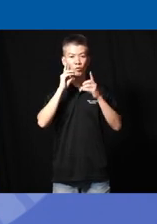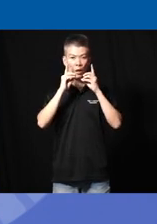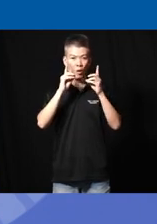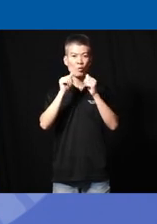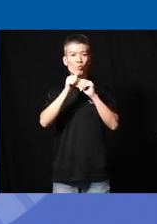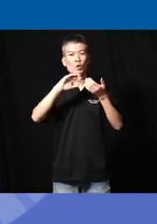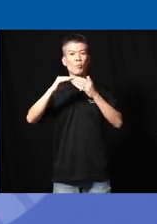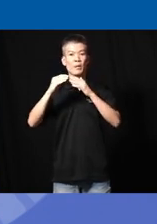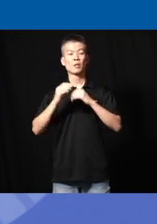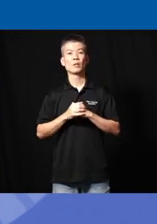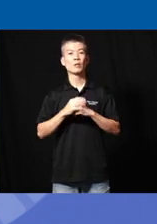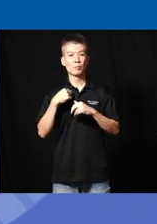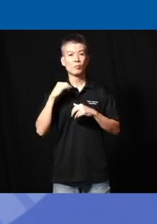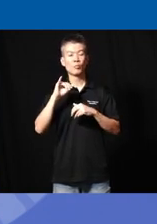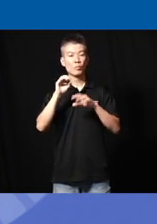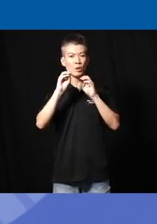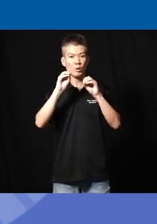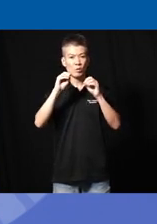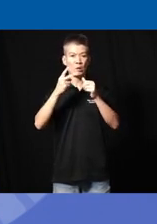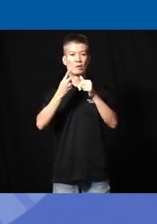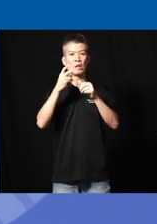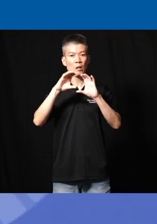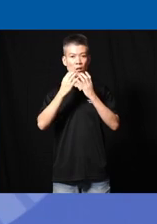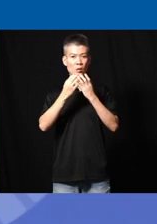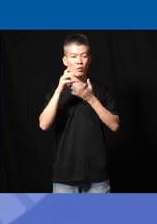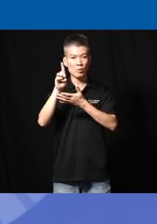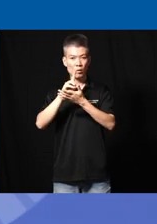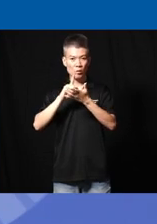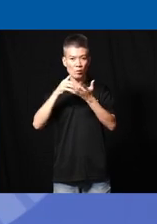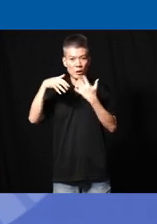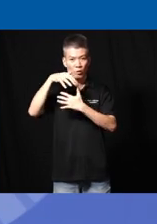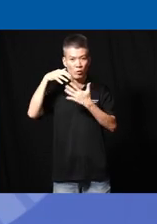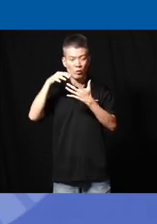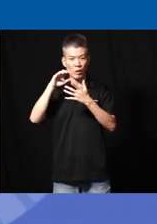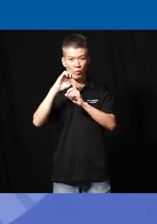the community I also teach a second class called designing interactive environments for learning